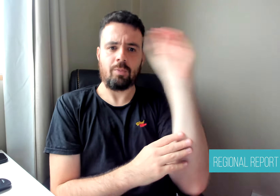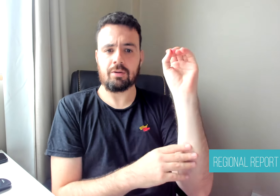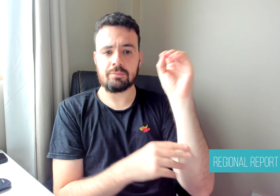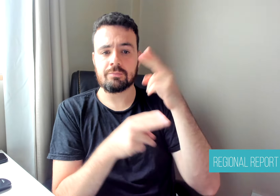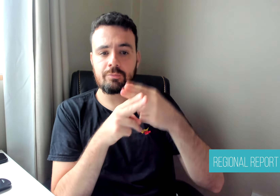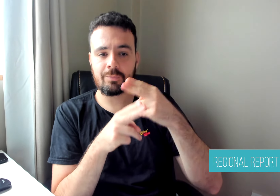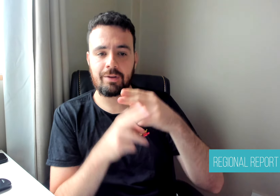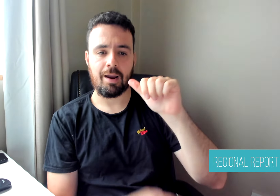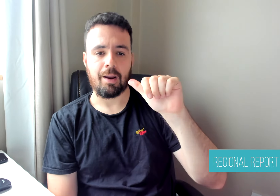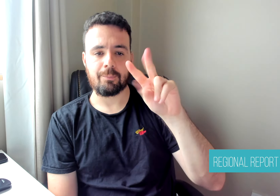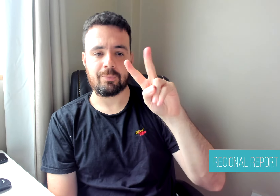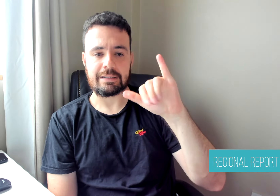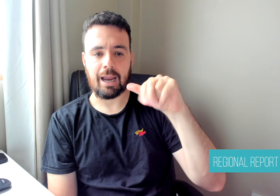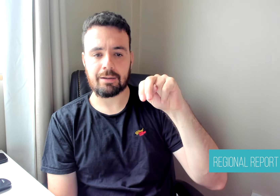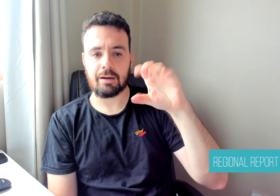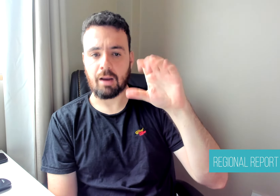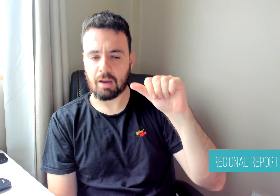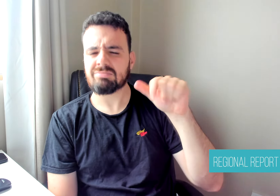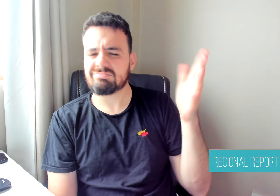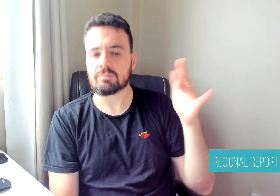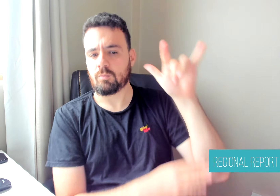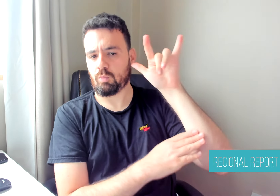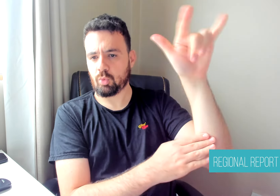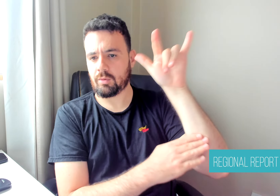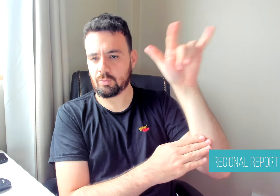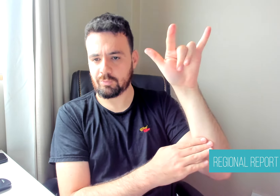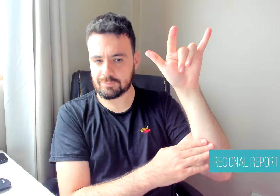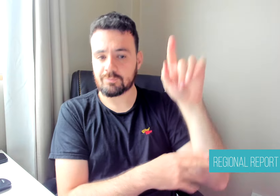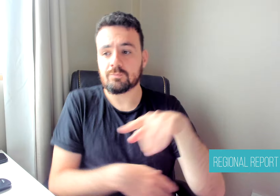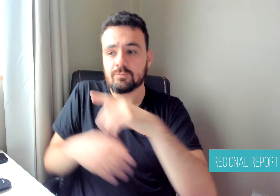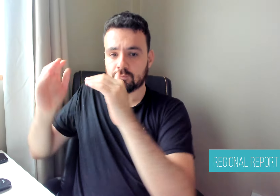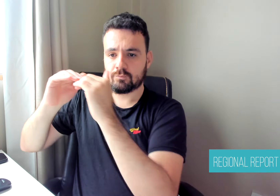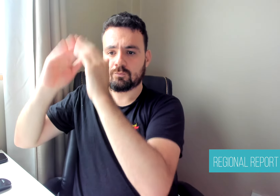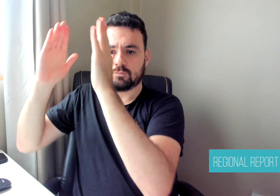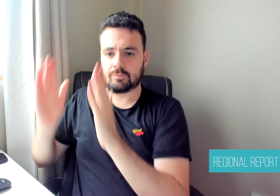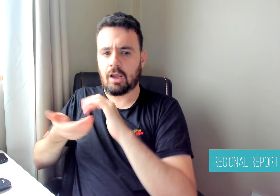of Colombia will implement a pilot project at El Dorado airport aimed